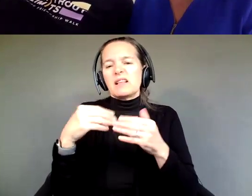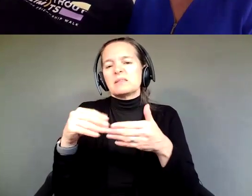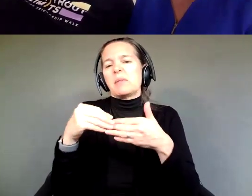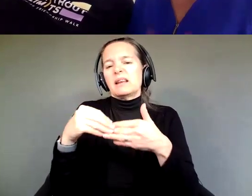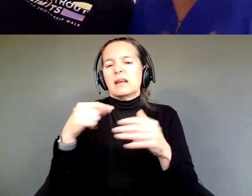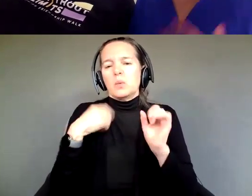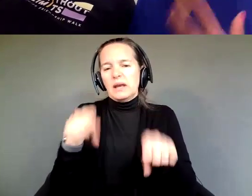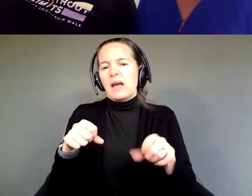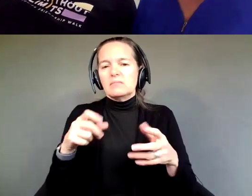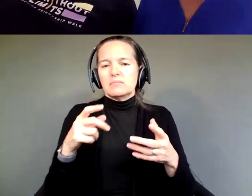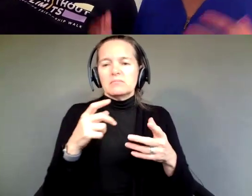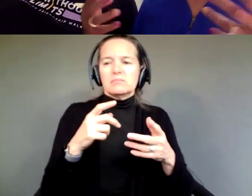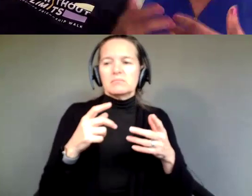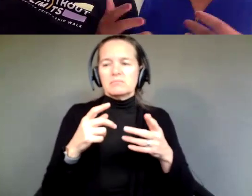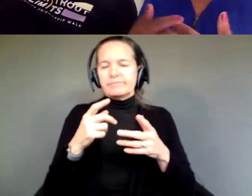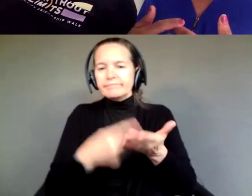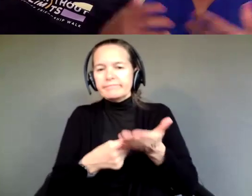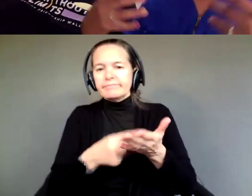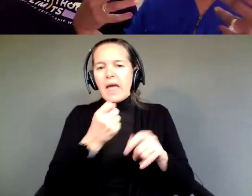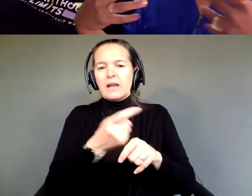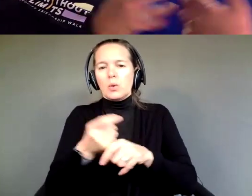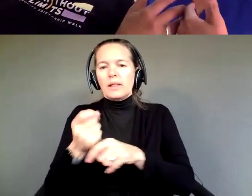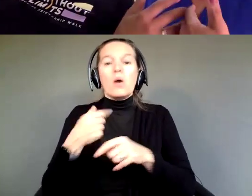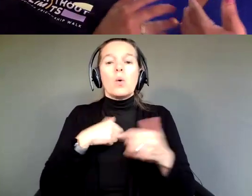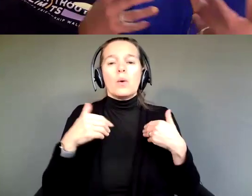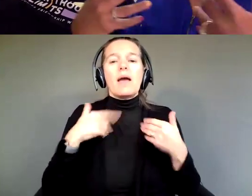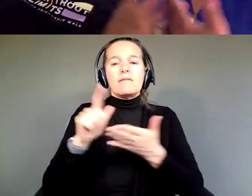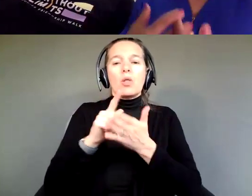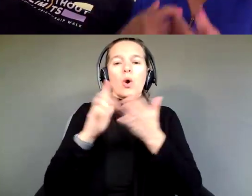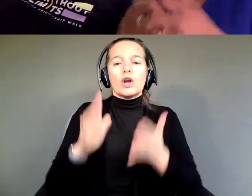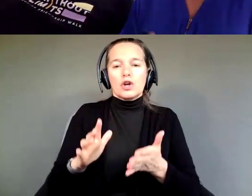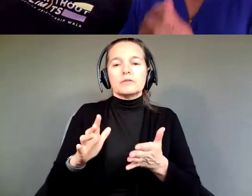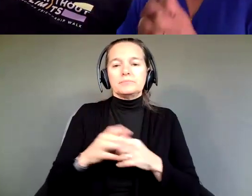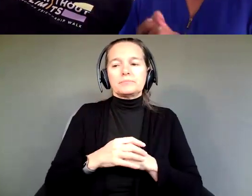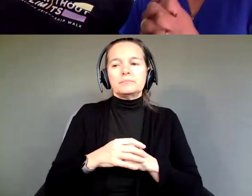So, it really helps that we have an attorney that specializes, and it's been a comprehensive